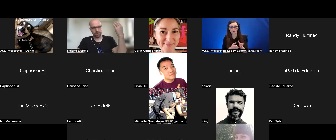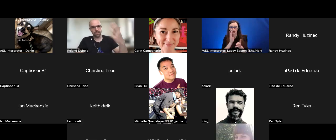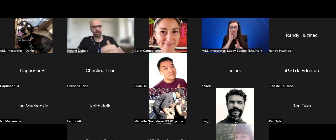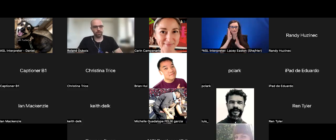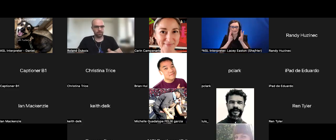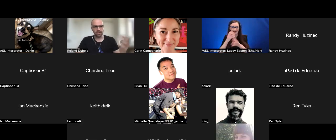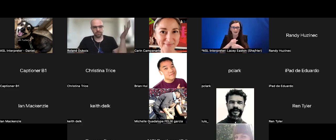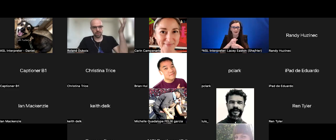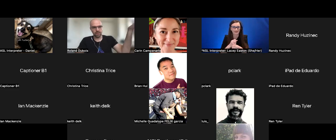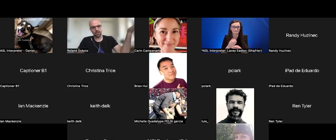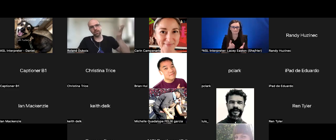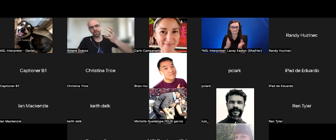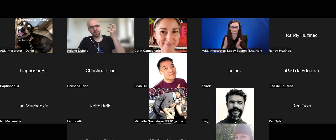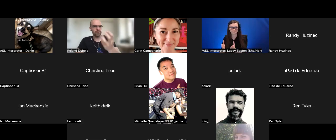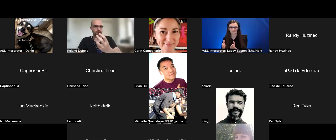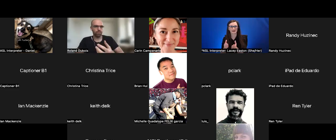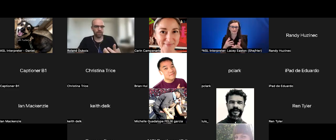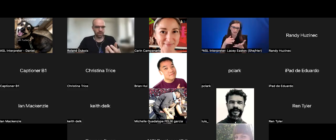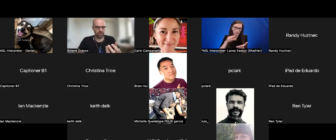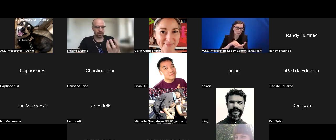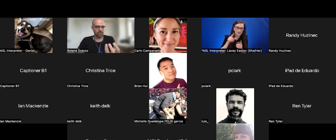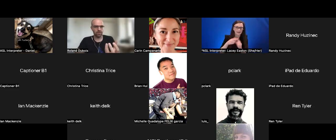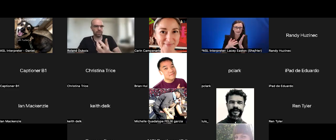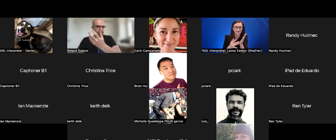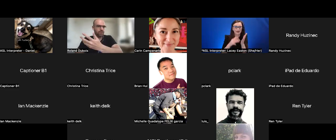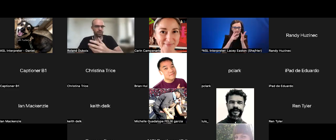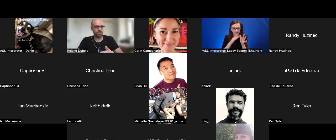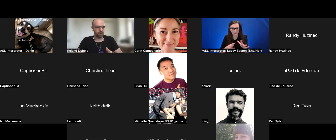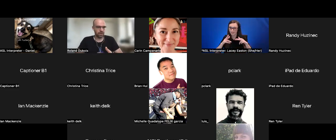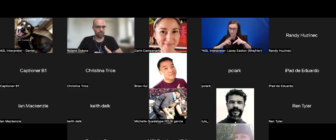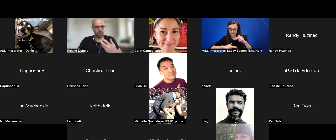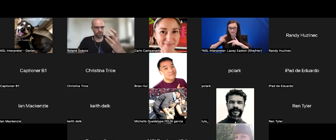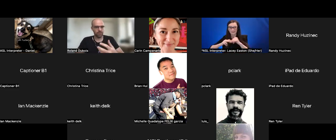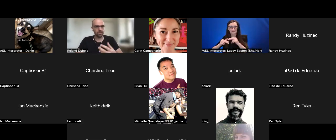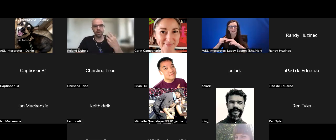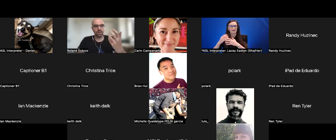get familiarized with the technology then building the technology to solve another problem that you